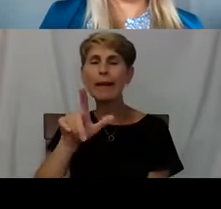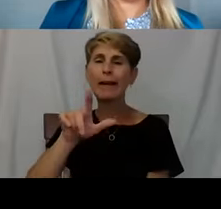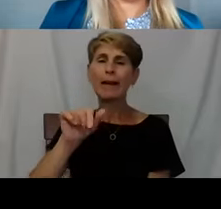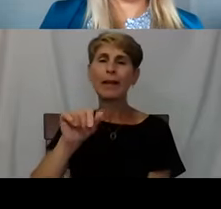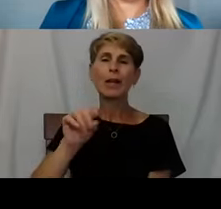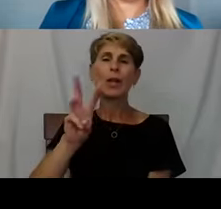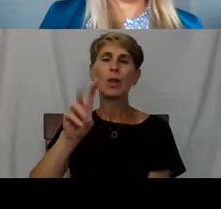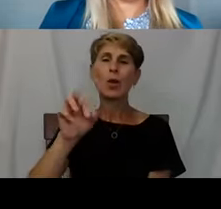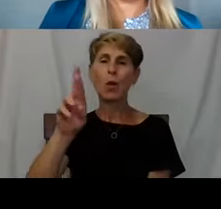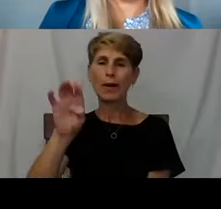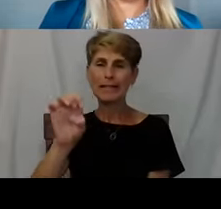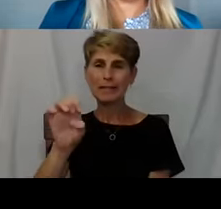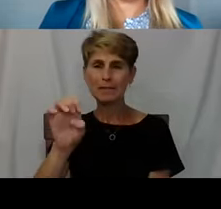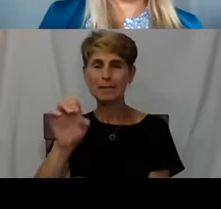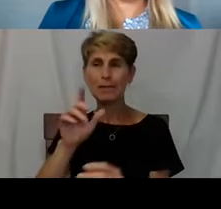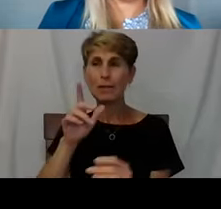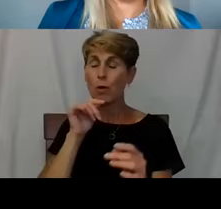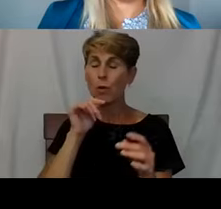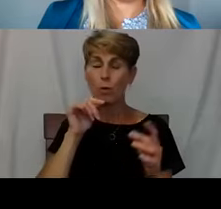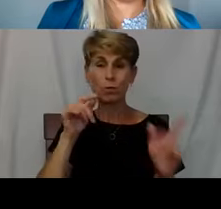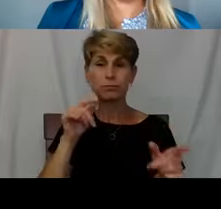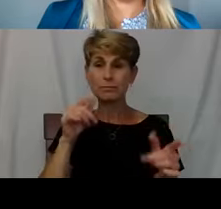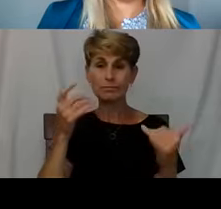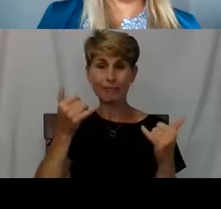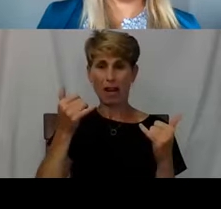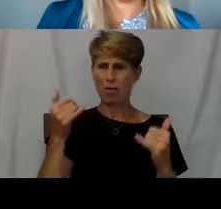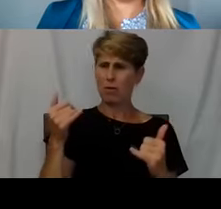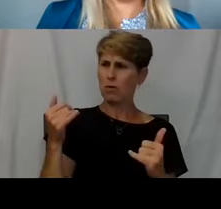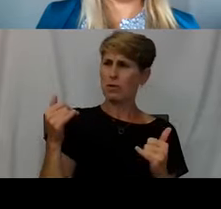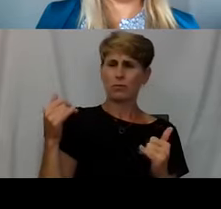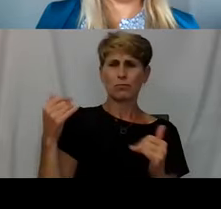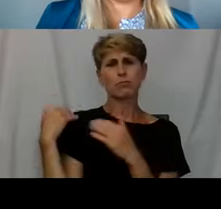that that is the ultimate goal of Street Health, thanks.